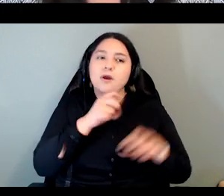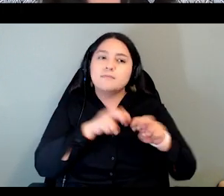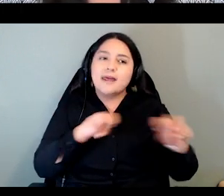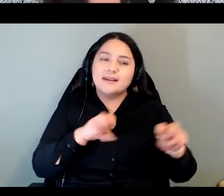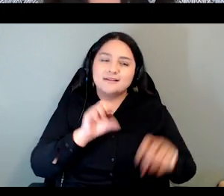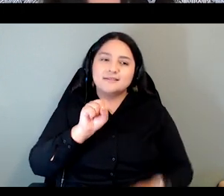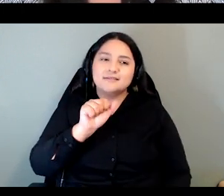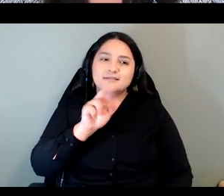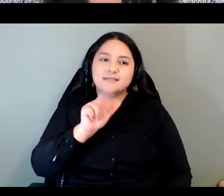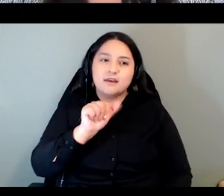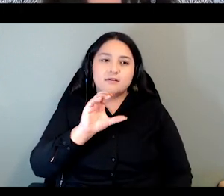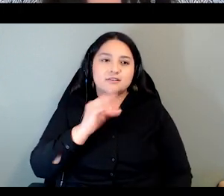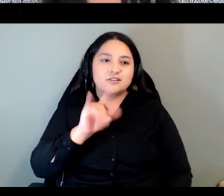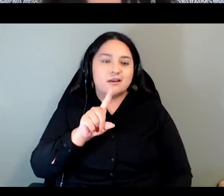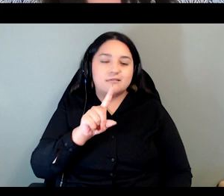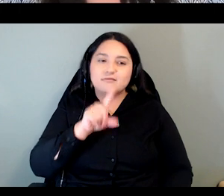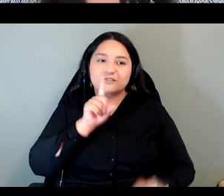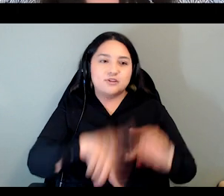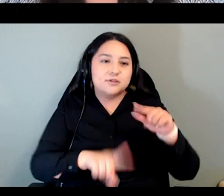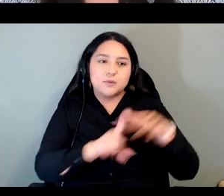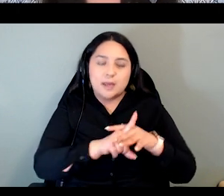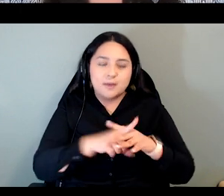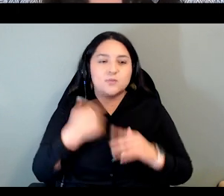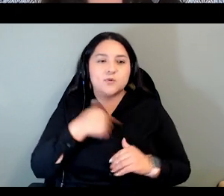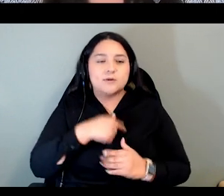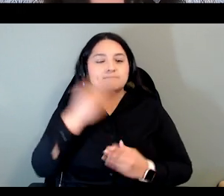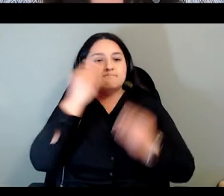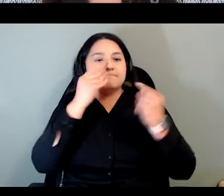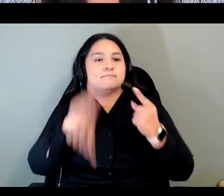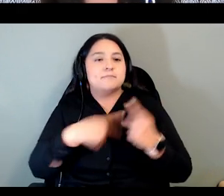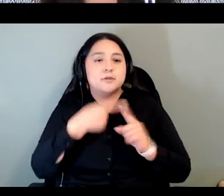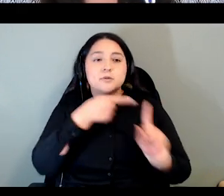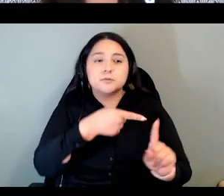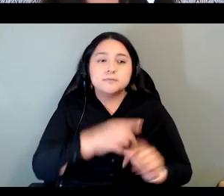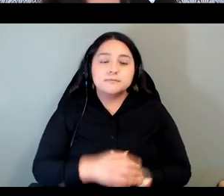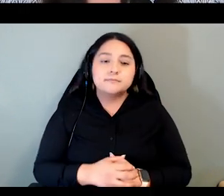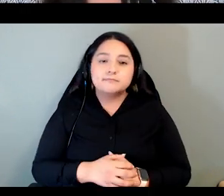so we'll keep her in our thoughts. I also want to thank everyone who's joining us in